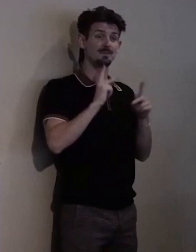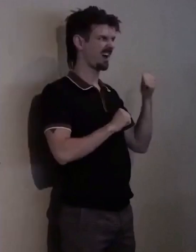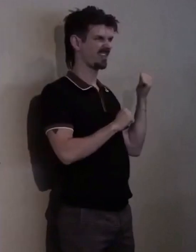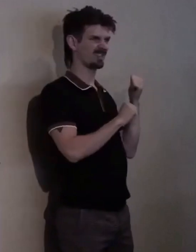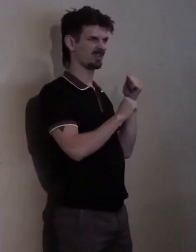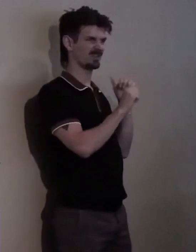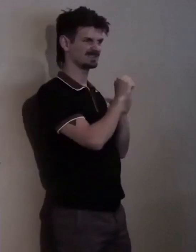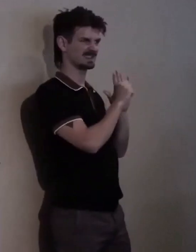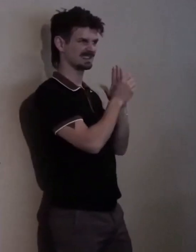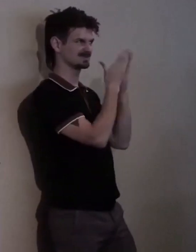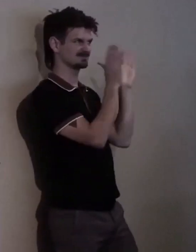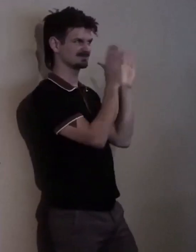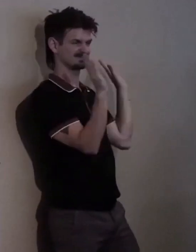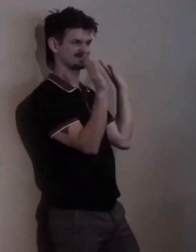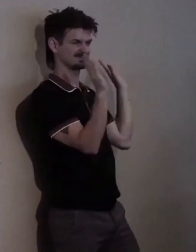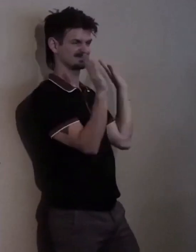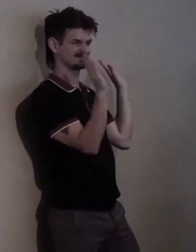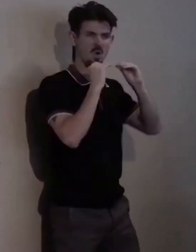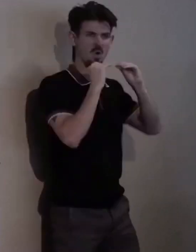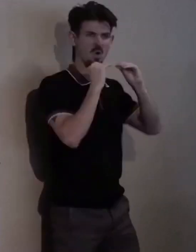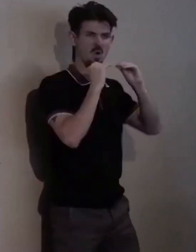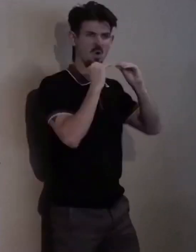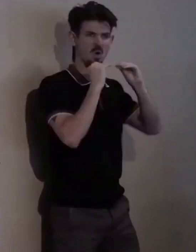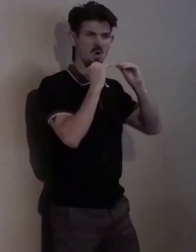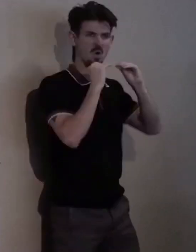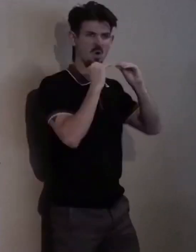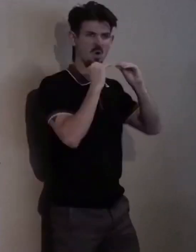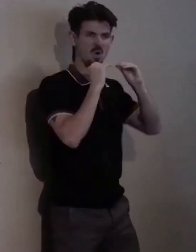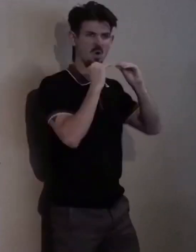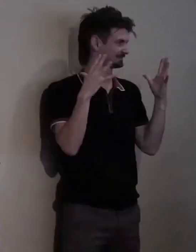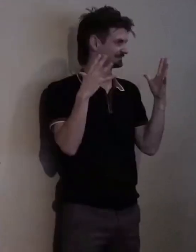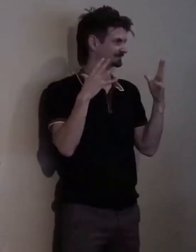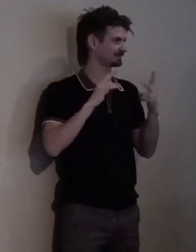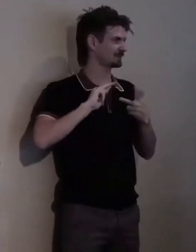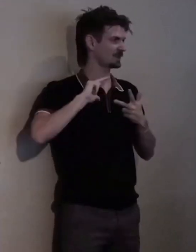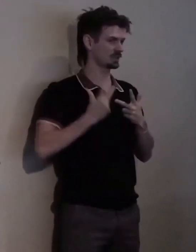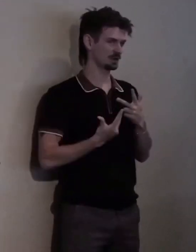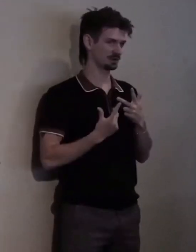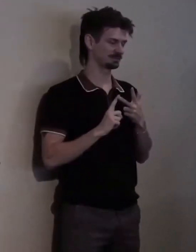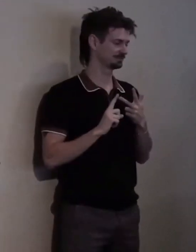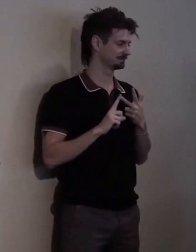Third... [public clapping]